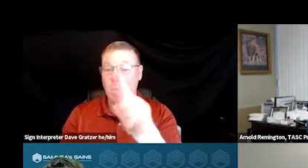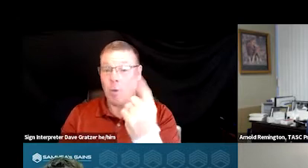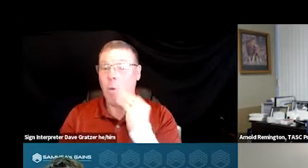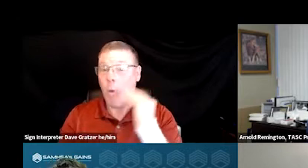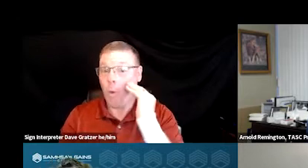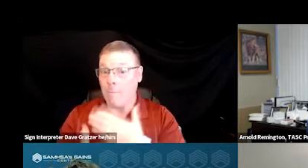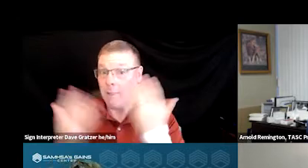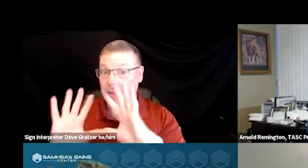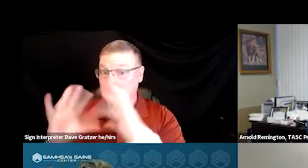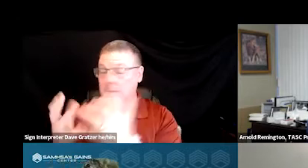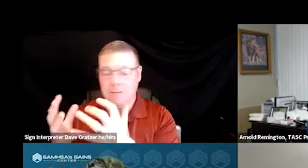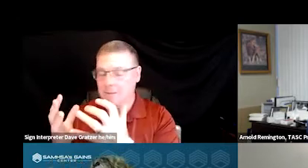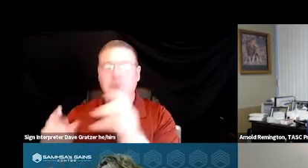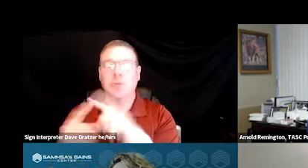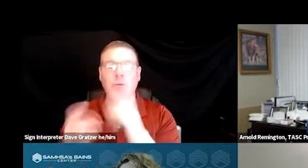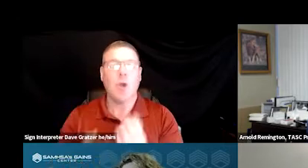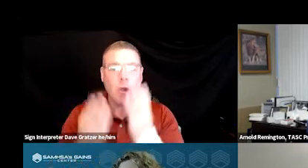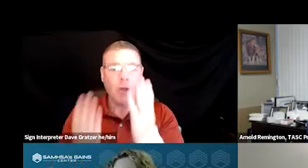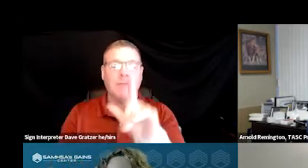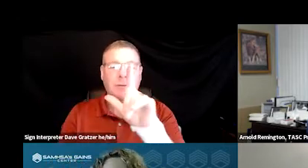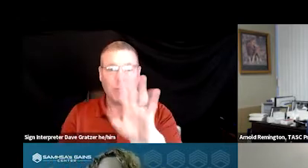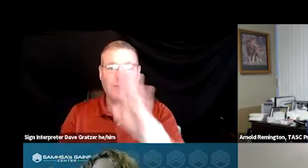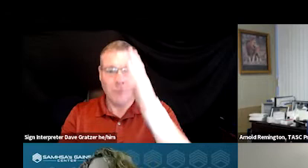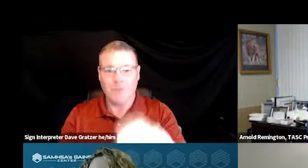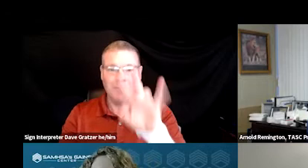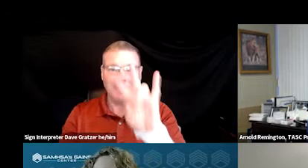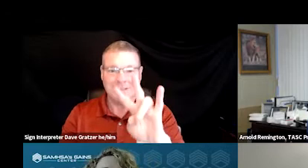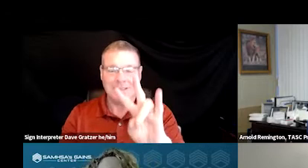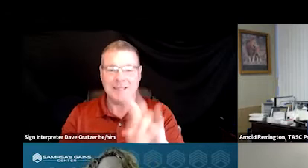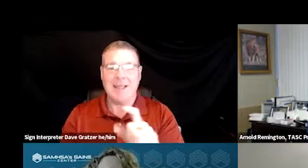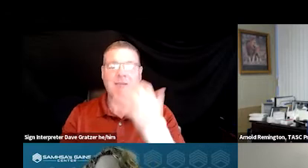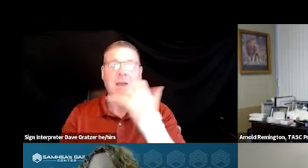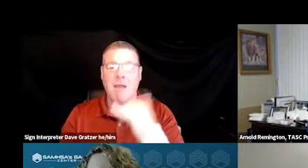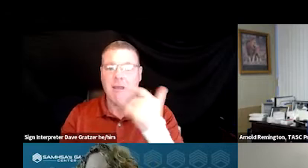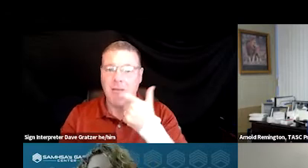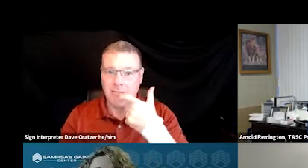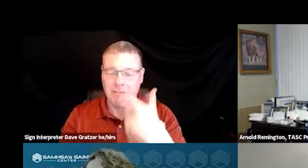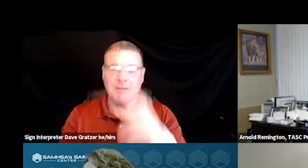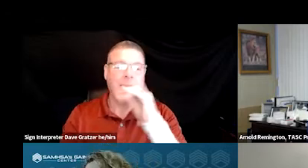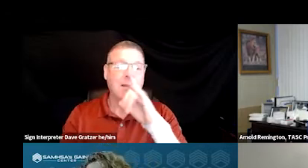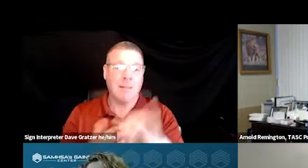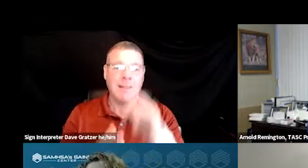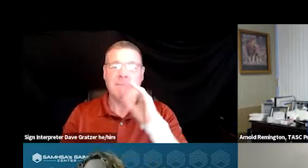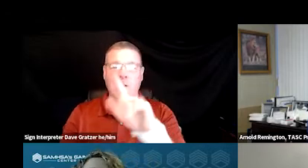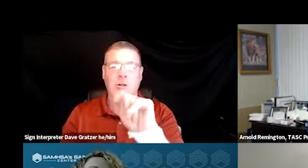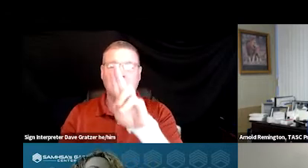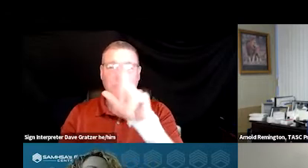individuals to offering a 24/7 crisis hotline and mobile crisis response for Tulsa County as a whole.